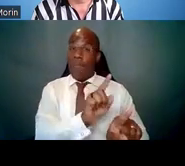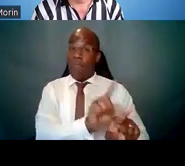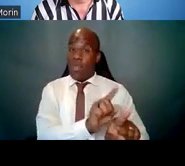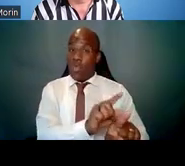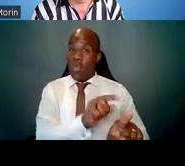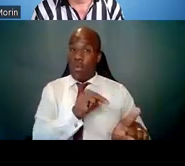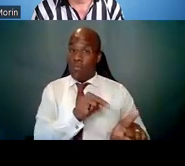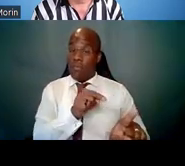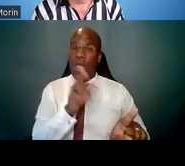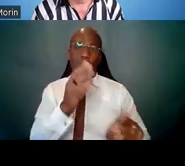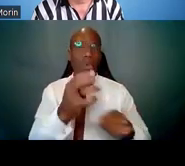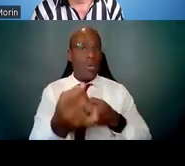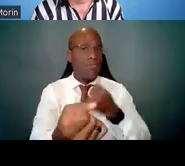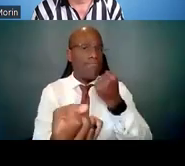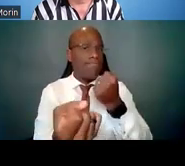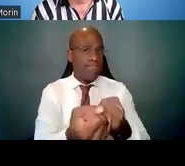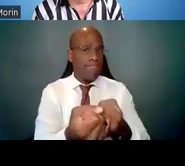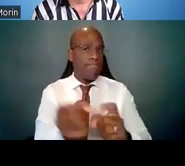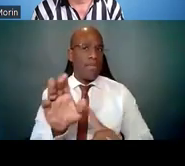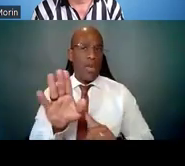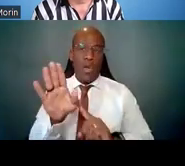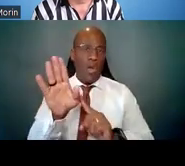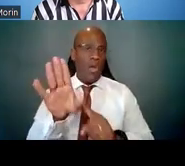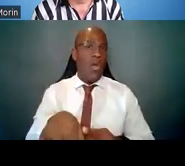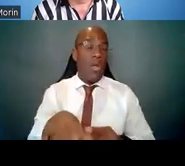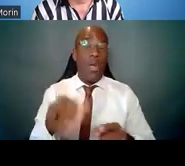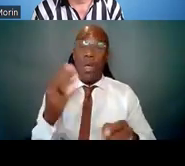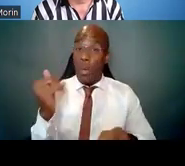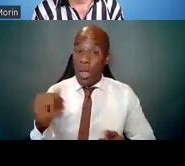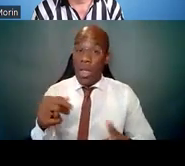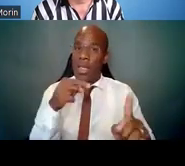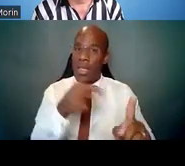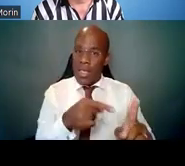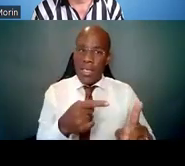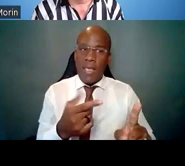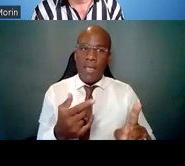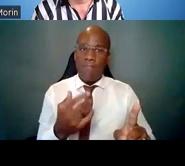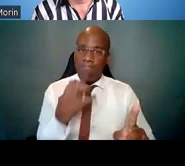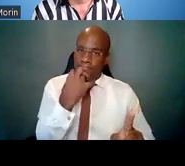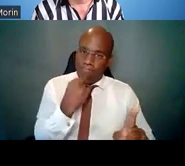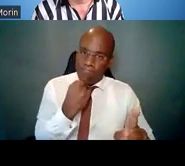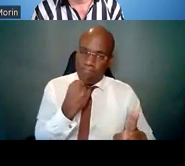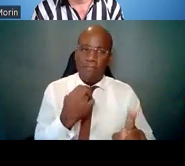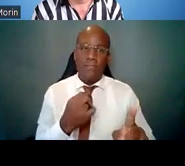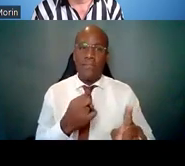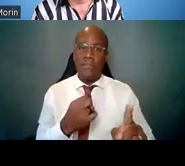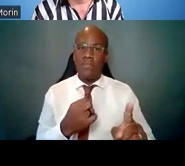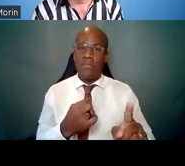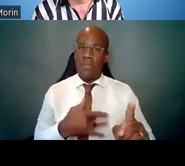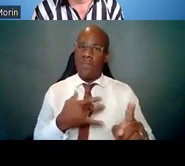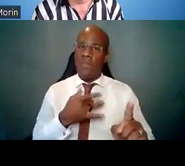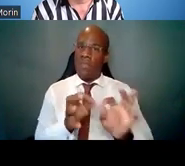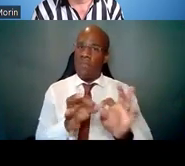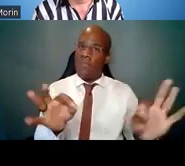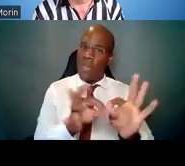because they have a value in this relationship as well. You add value to them by giving them an opportunity